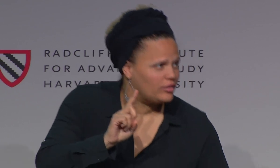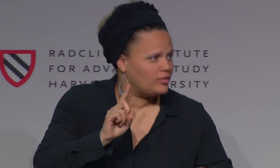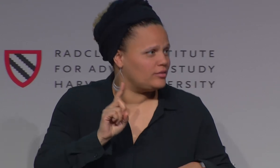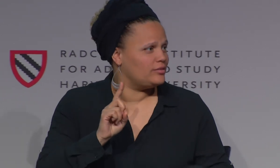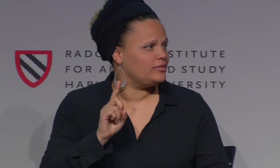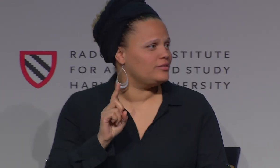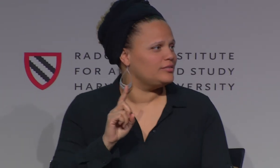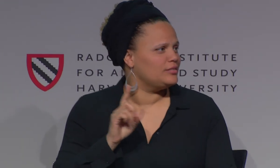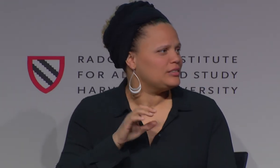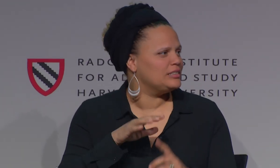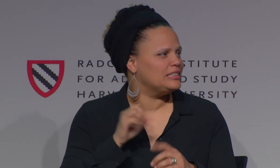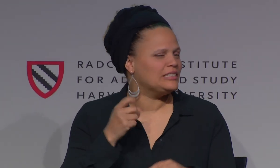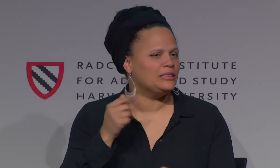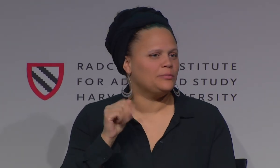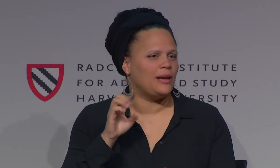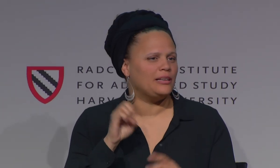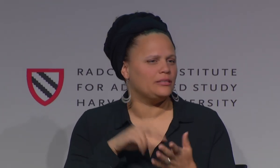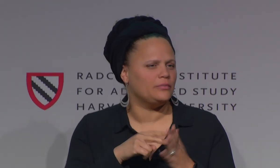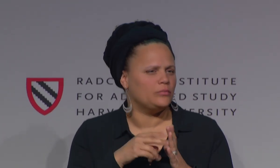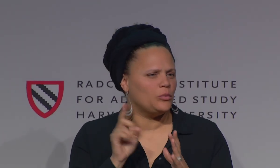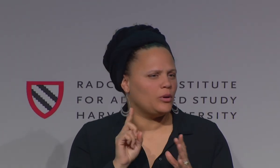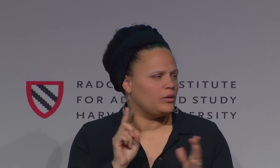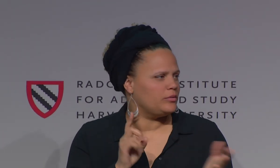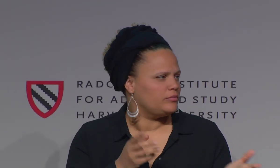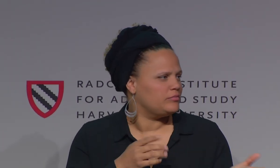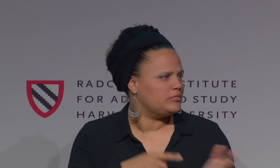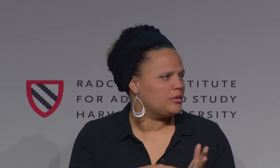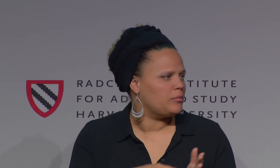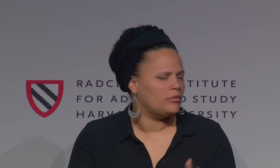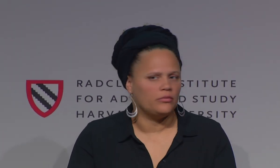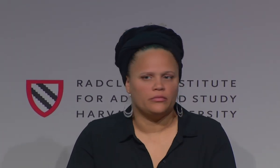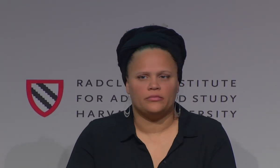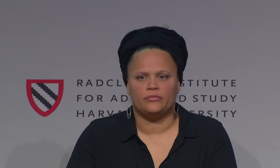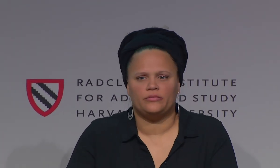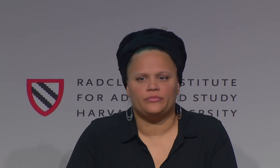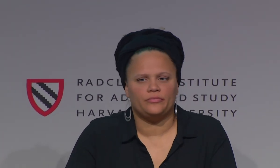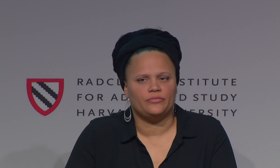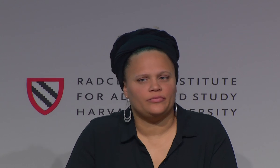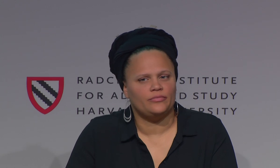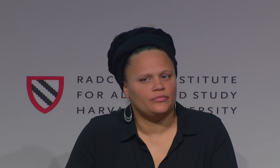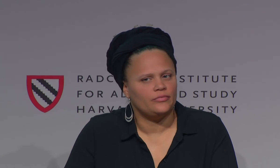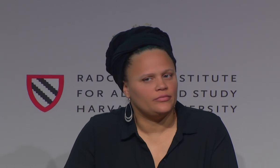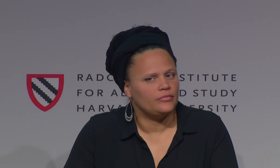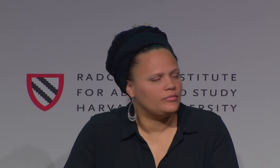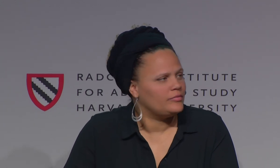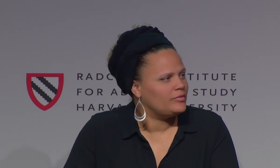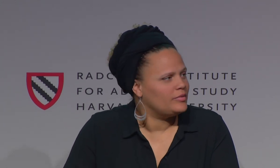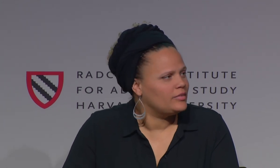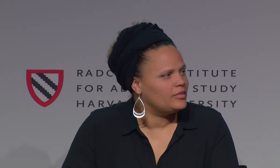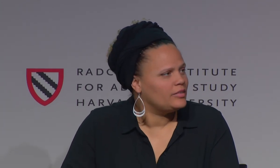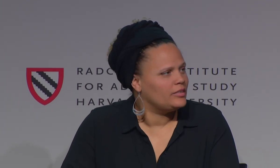In what context, if I may? So, space relating to-- if you mind, give me an example? Yeah.